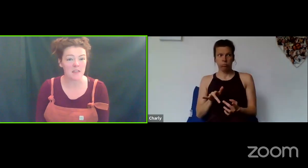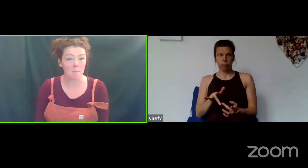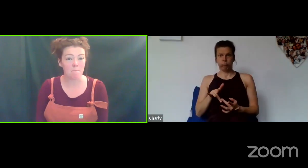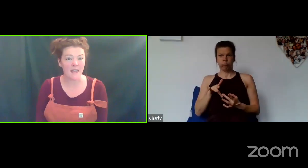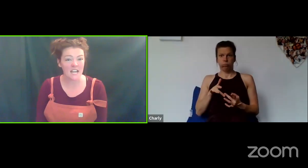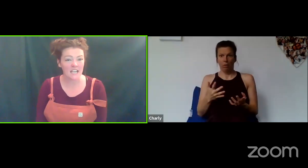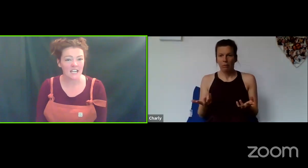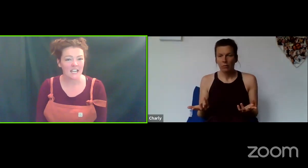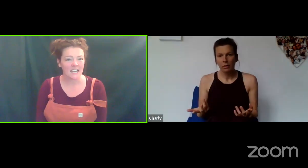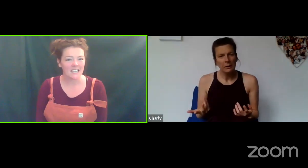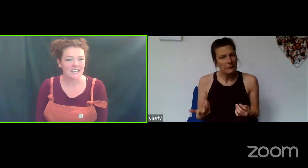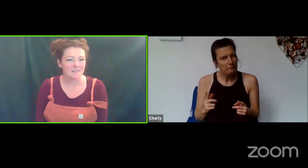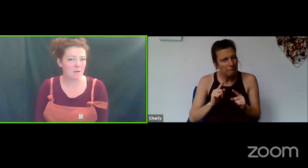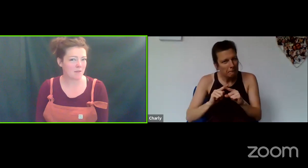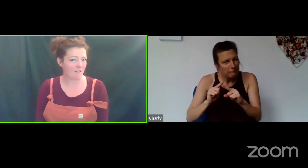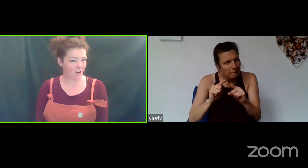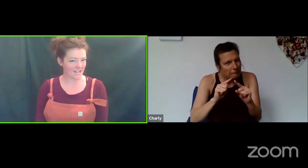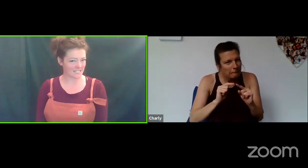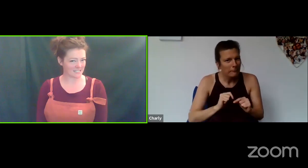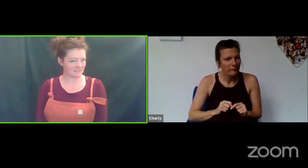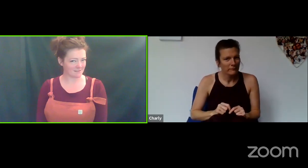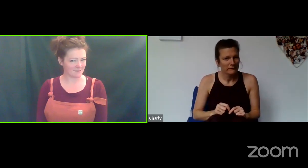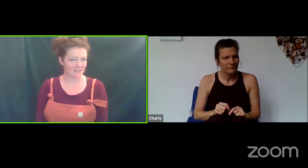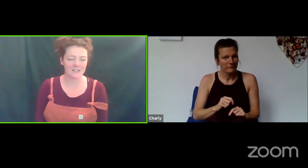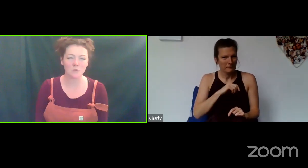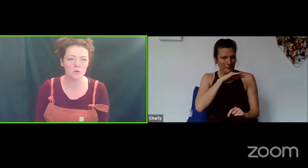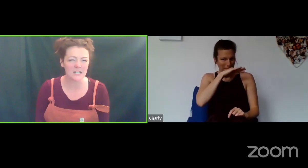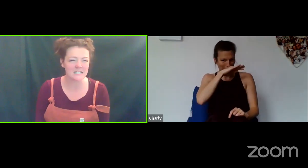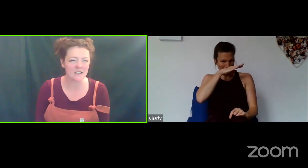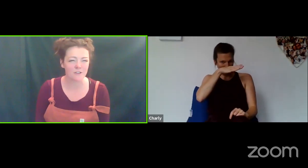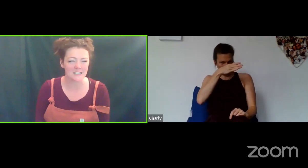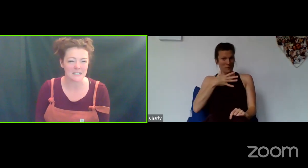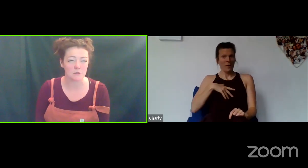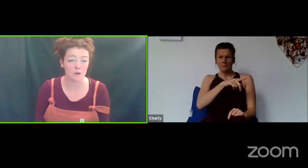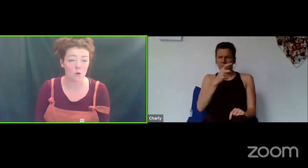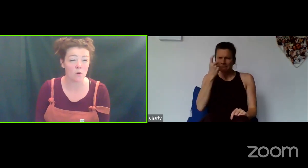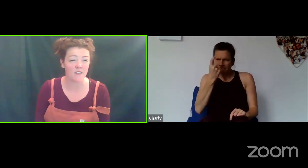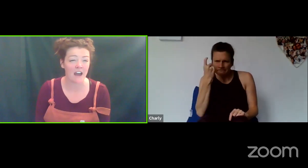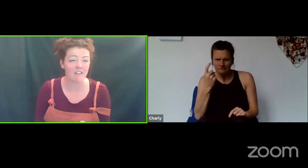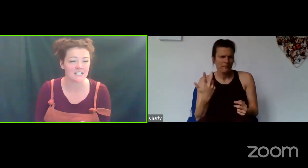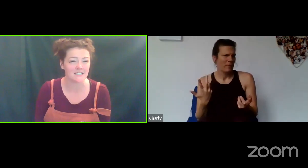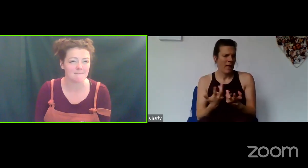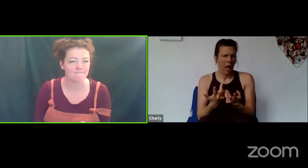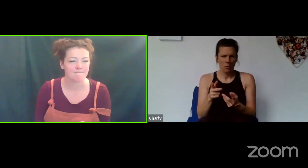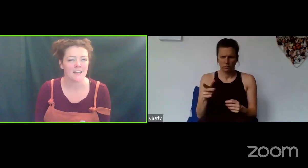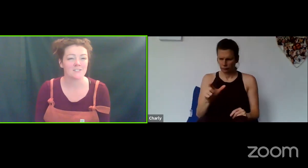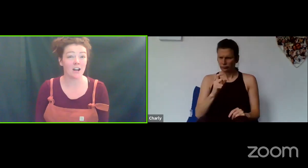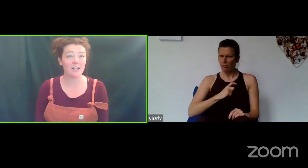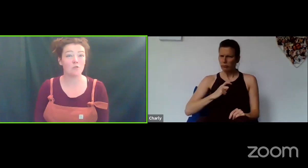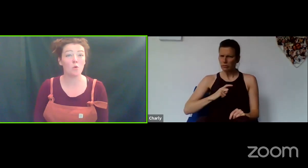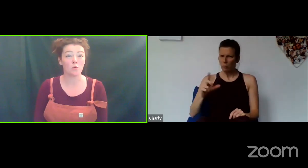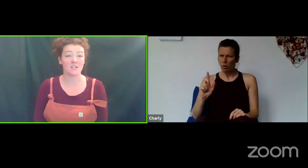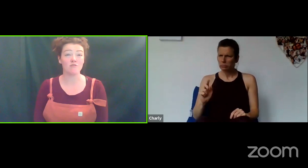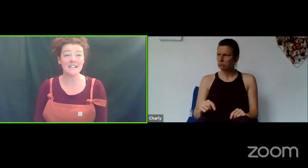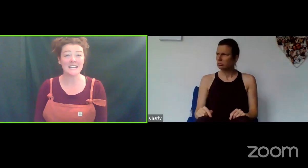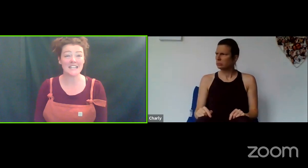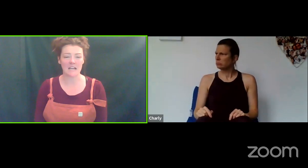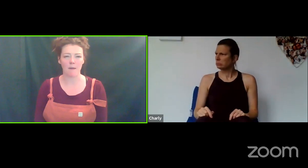they're big. Maybe they're very innocent. There's all these differences between all of the characters. So I'd like you all to really think about